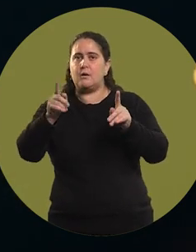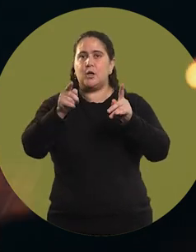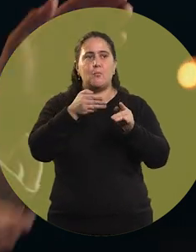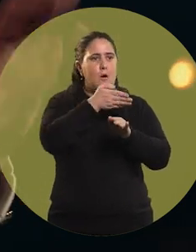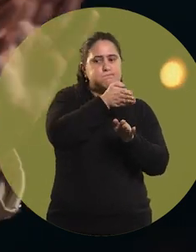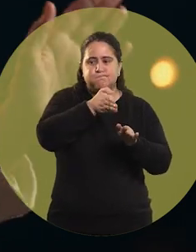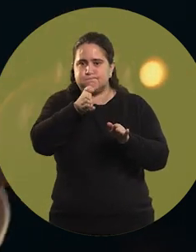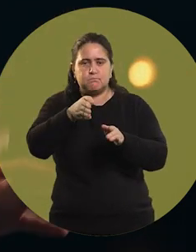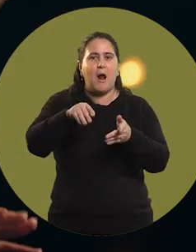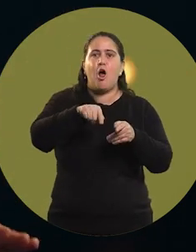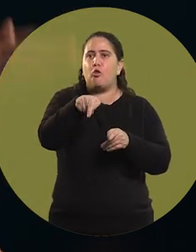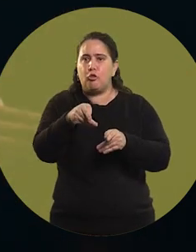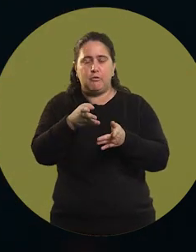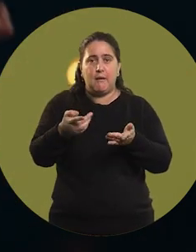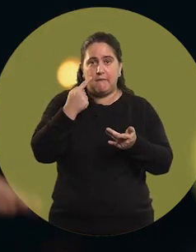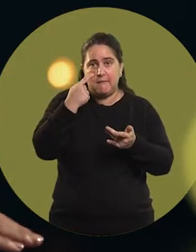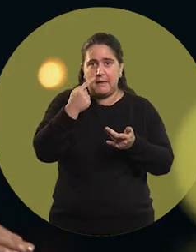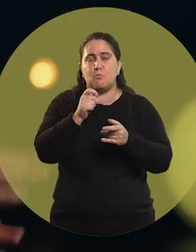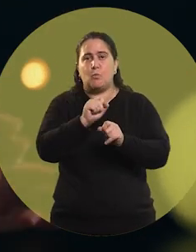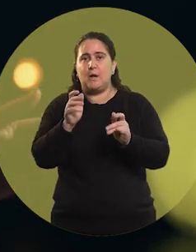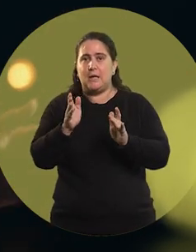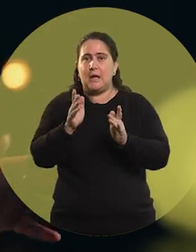different paths for which to